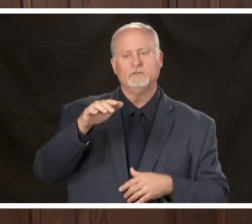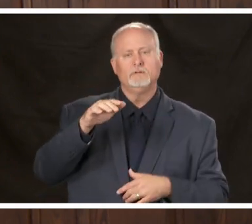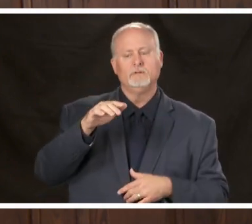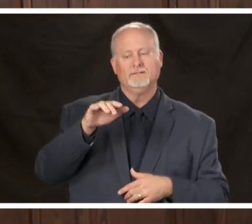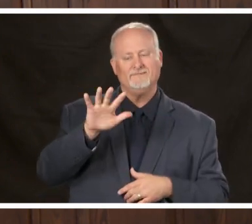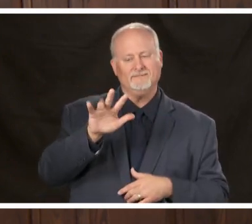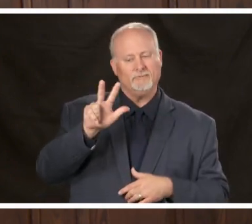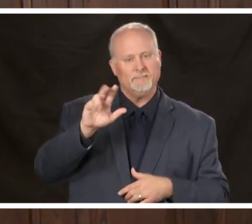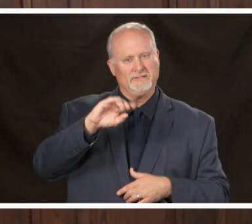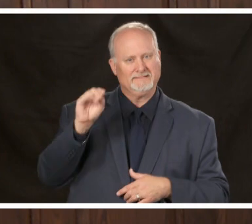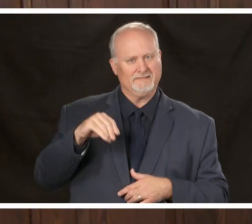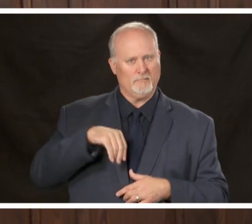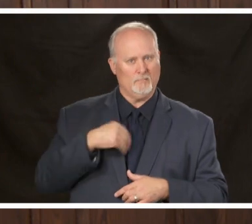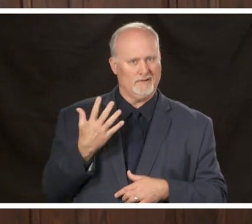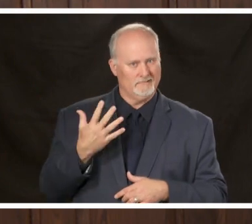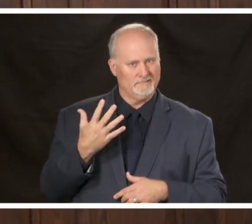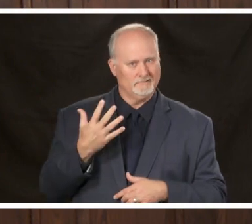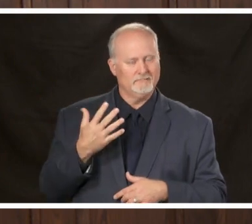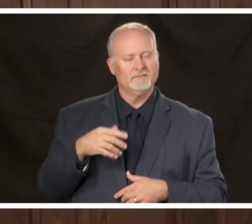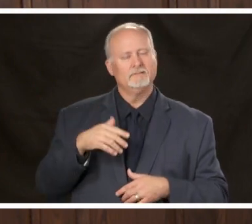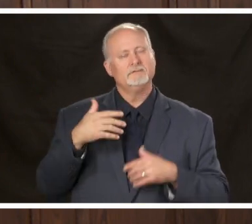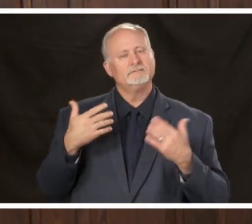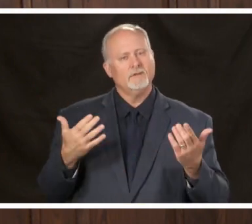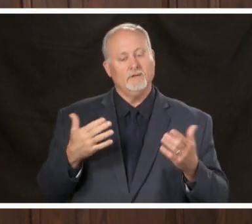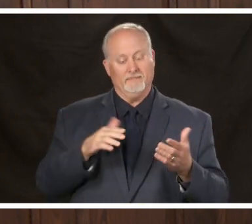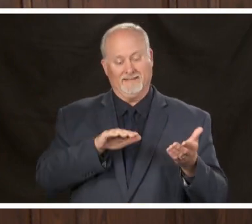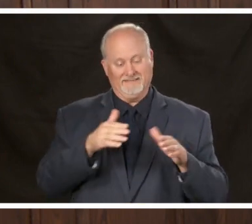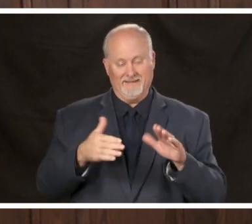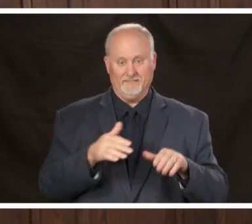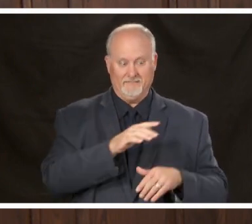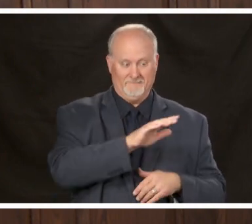percent white so again those deaths are forty percent black